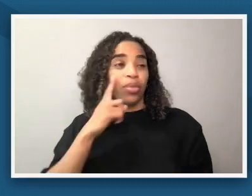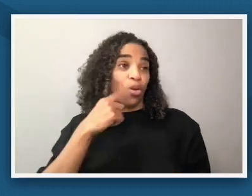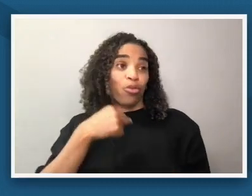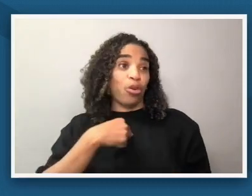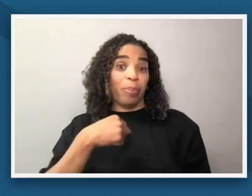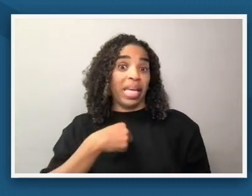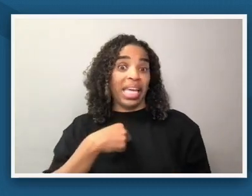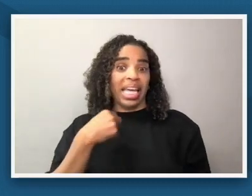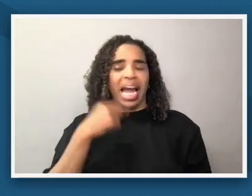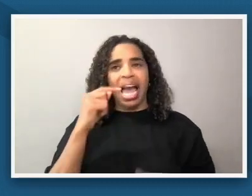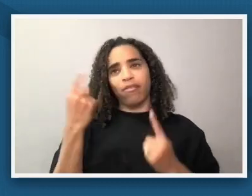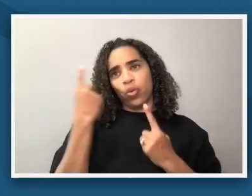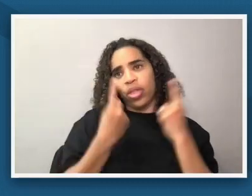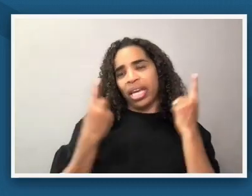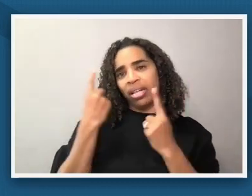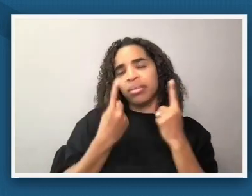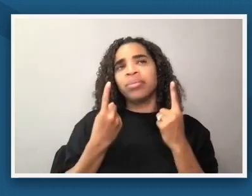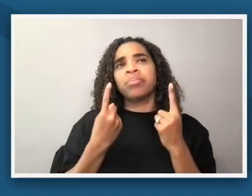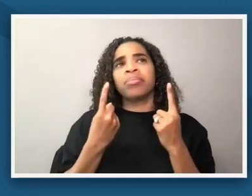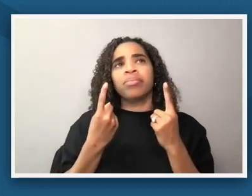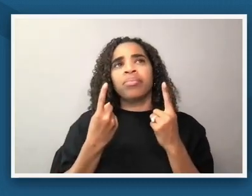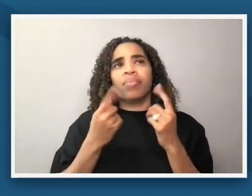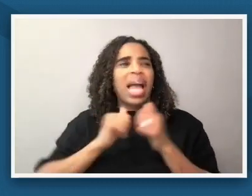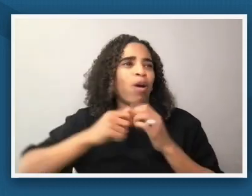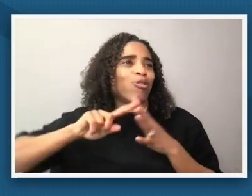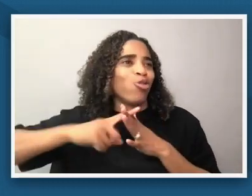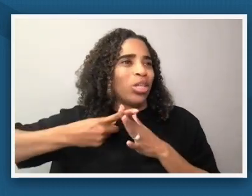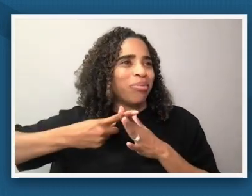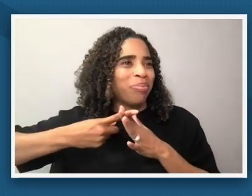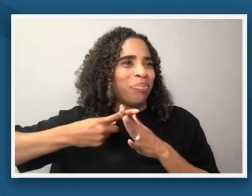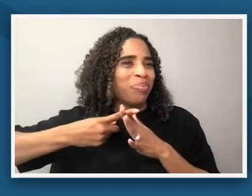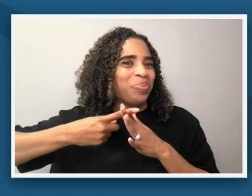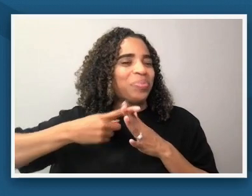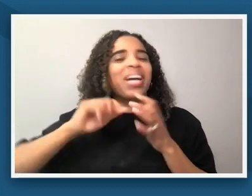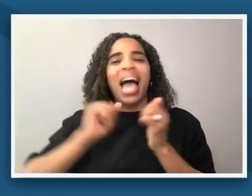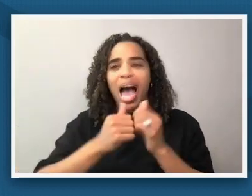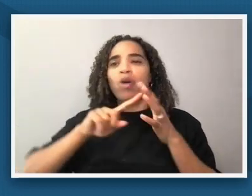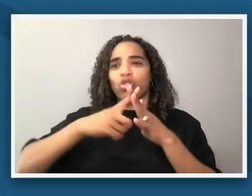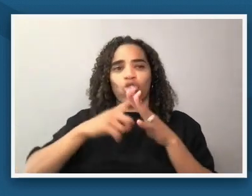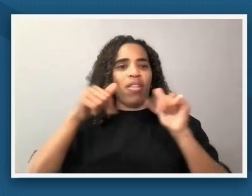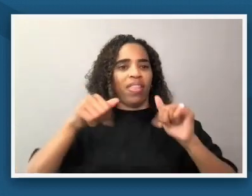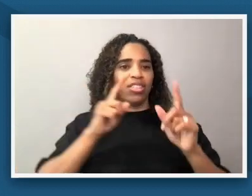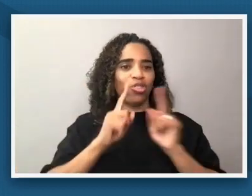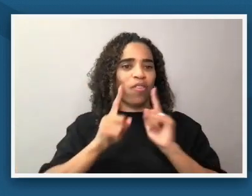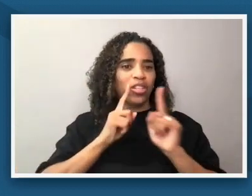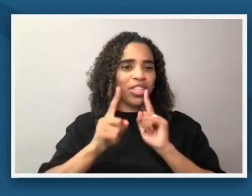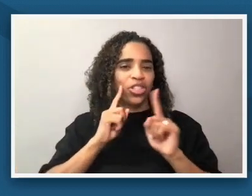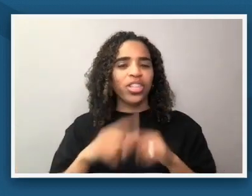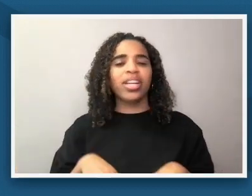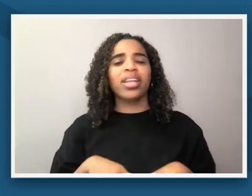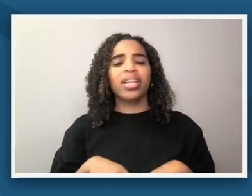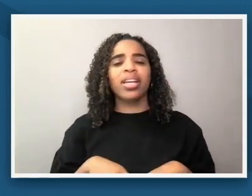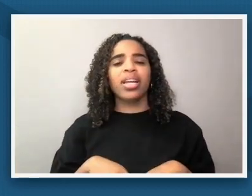about what's the entry point what's a good entry point into a conversation what are where are the places where